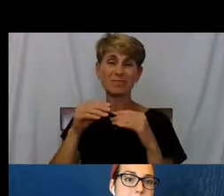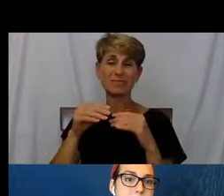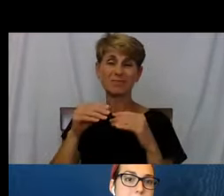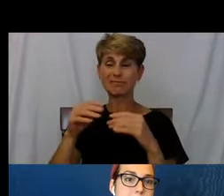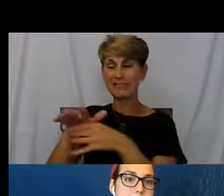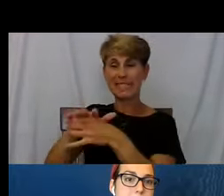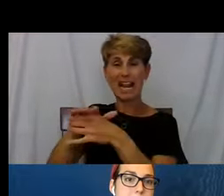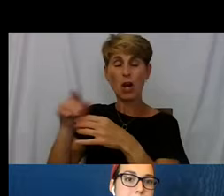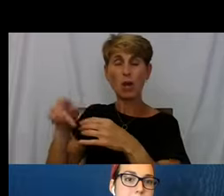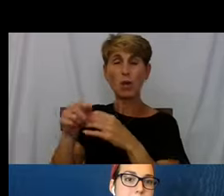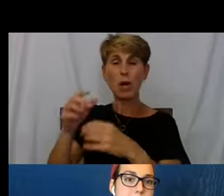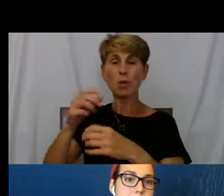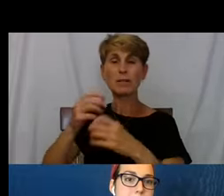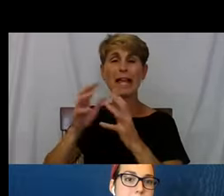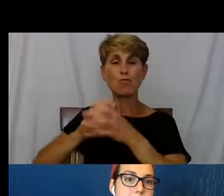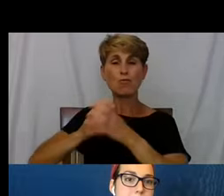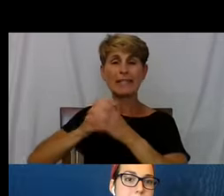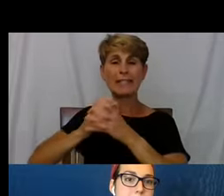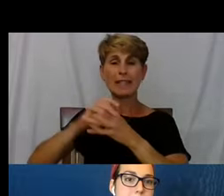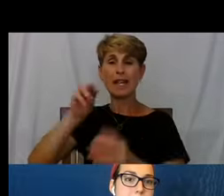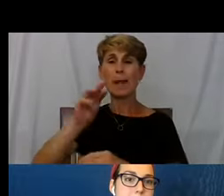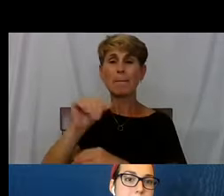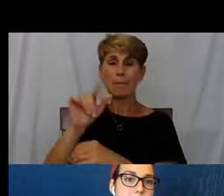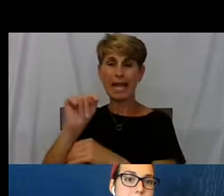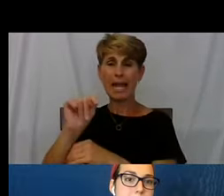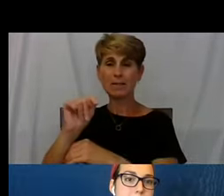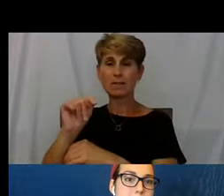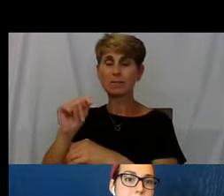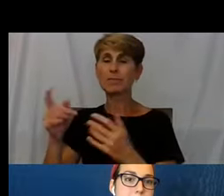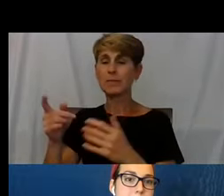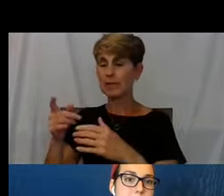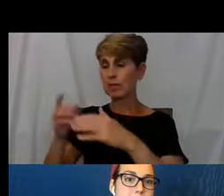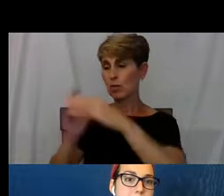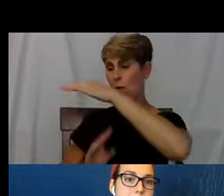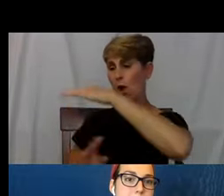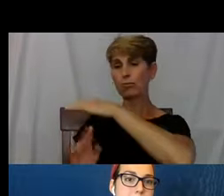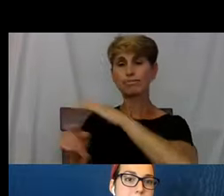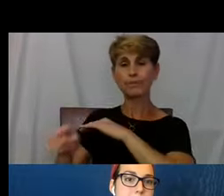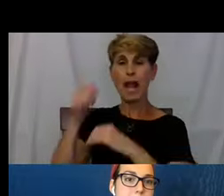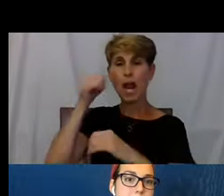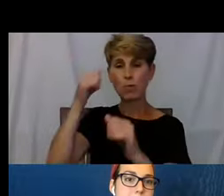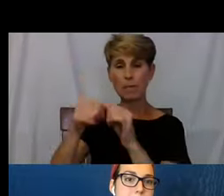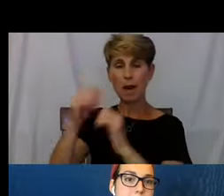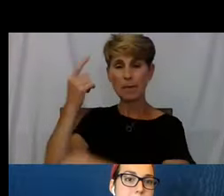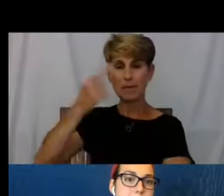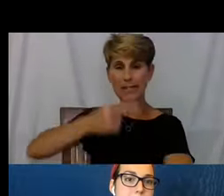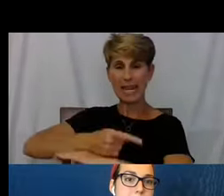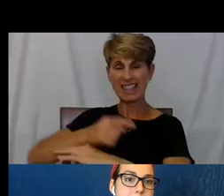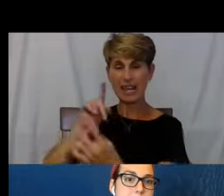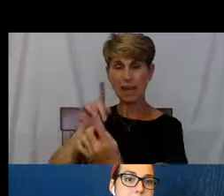Under the elevated Bart station in West Oakland. I remember the day that I first met Wilma.